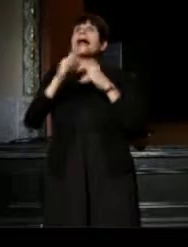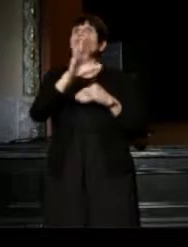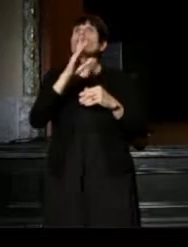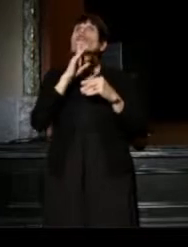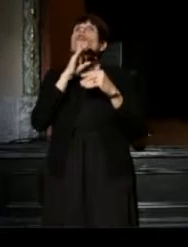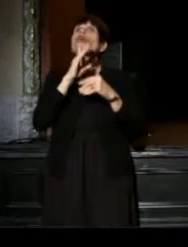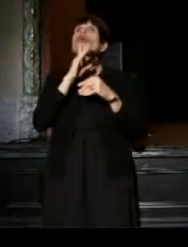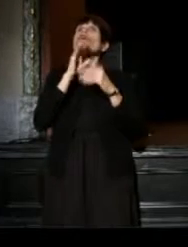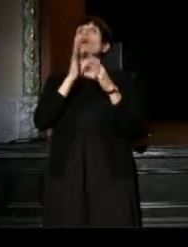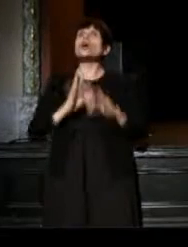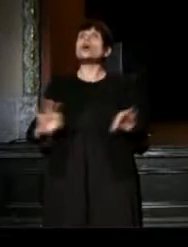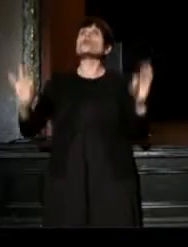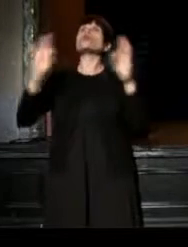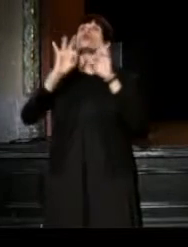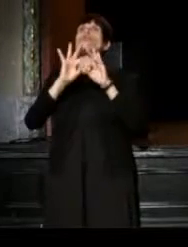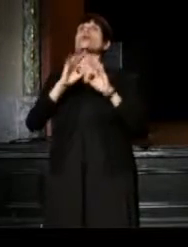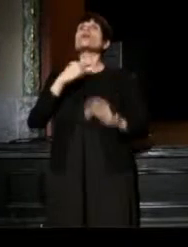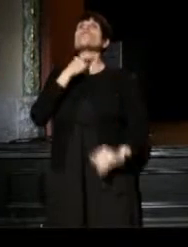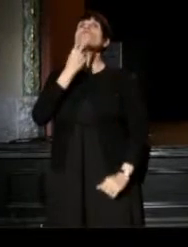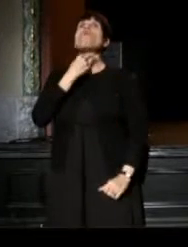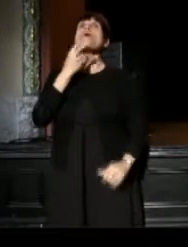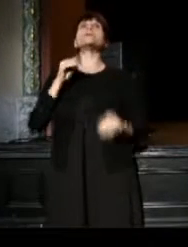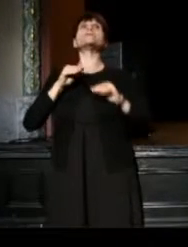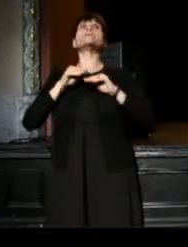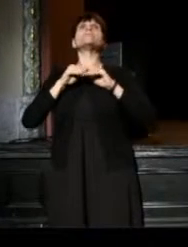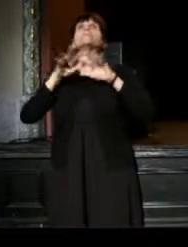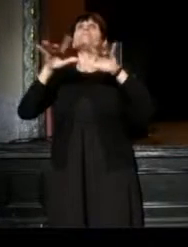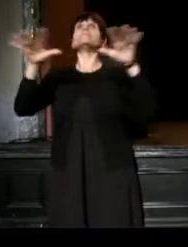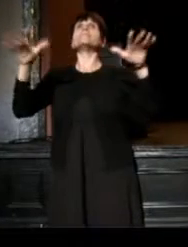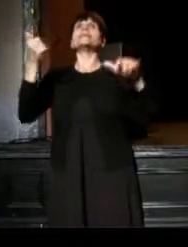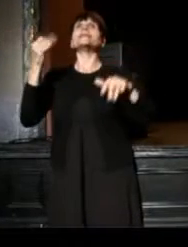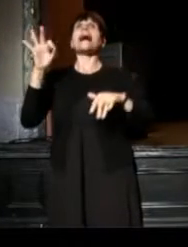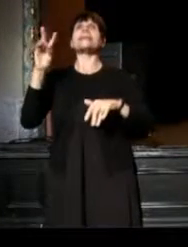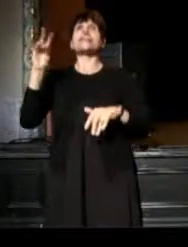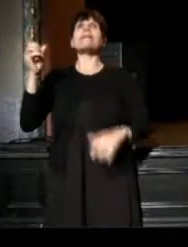to the American Arts Movement of the 1970s --I'm going back you all,--